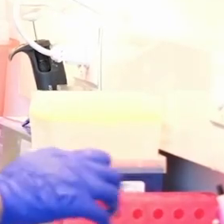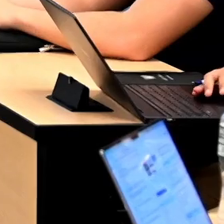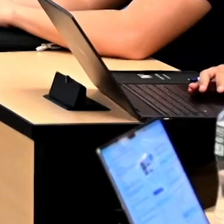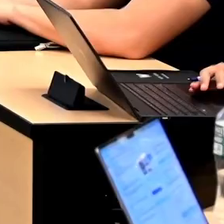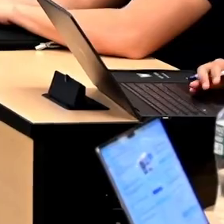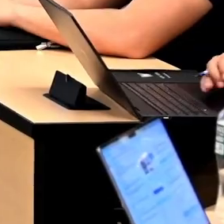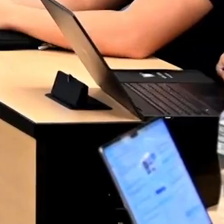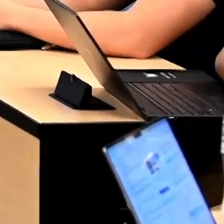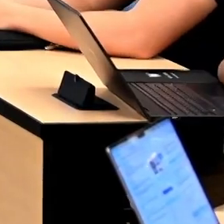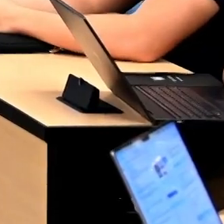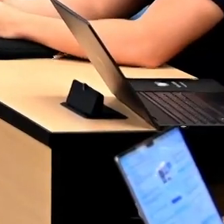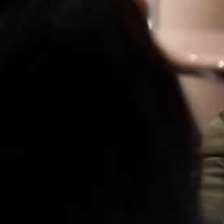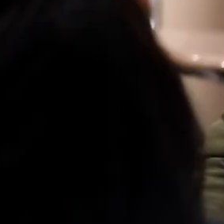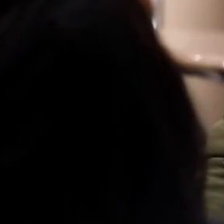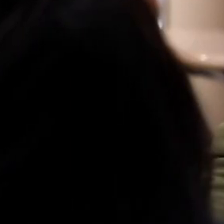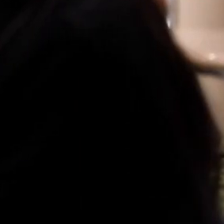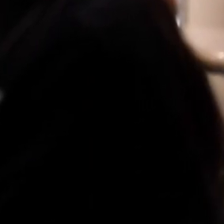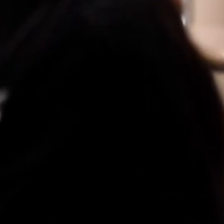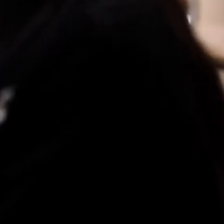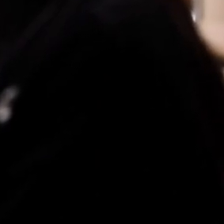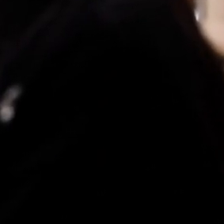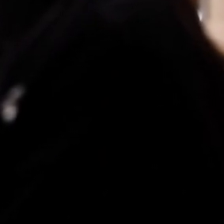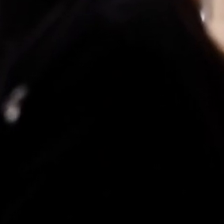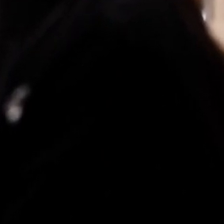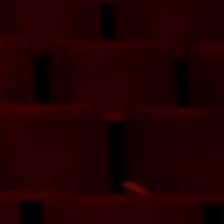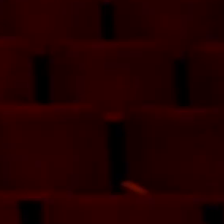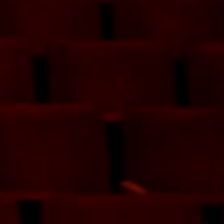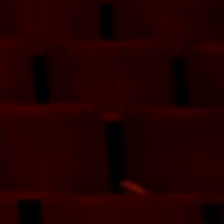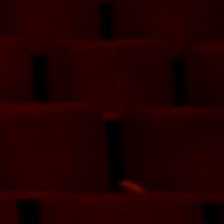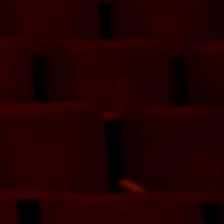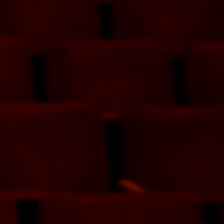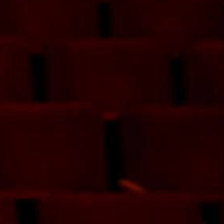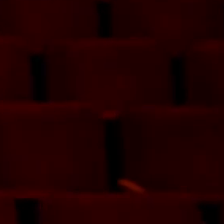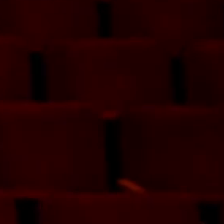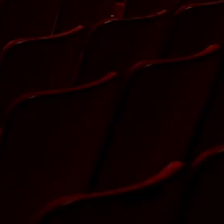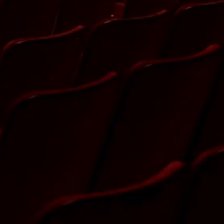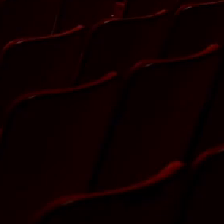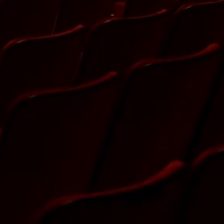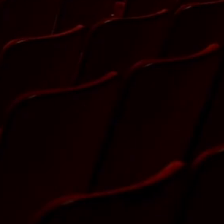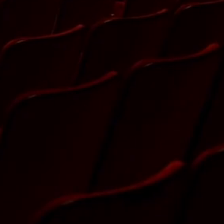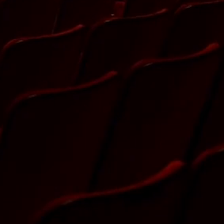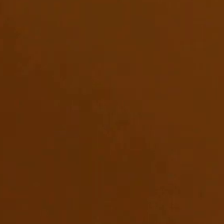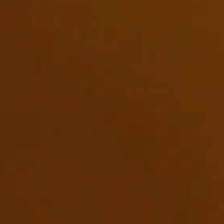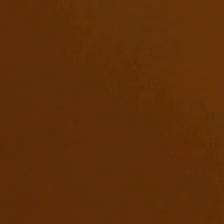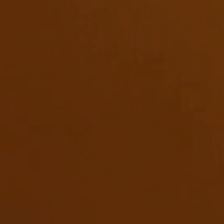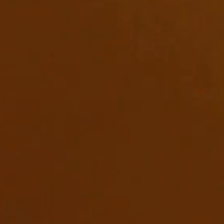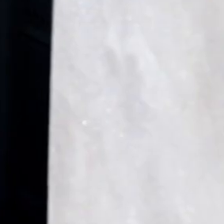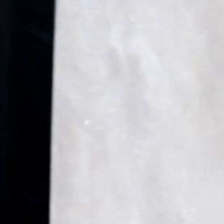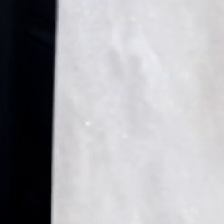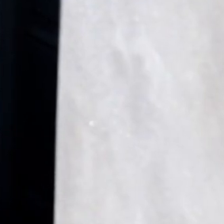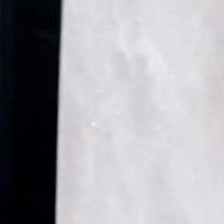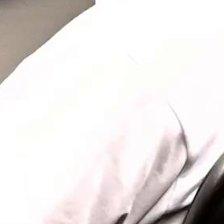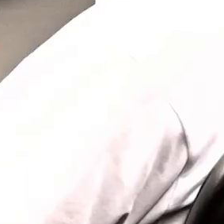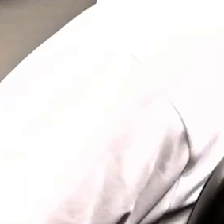question, criticize. Change your minds and change the world. We earn the career skills that employers need in this